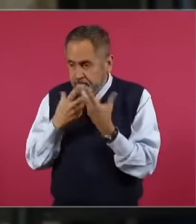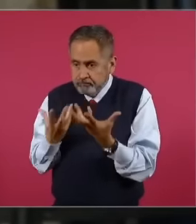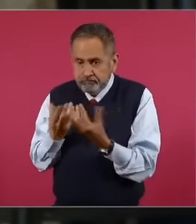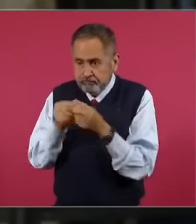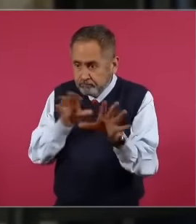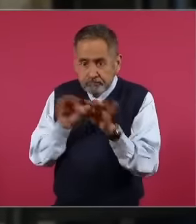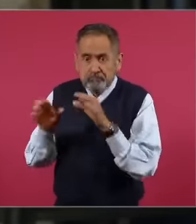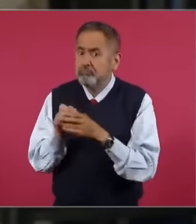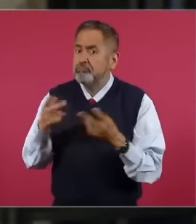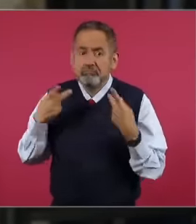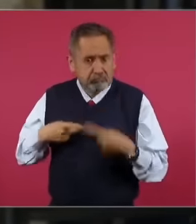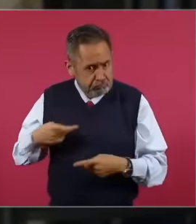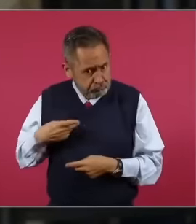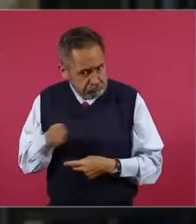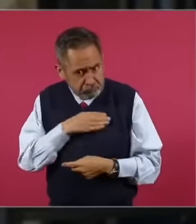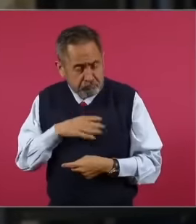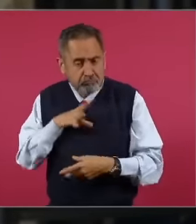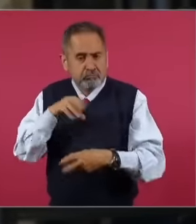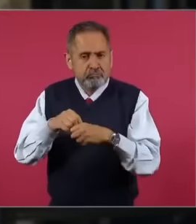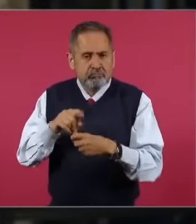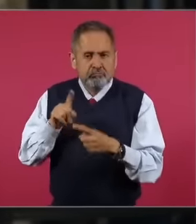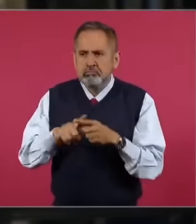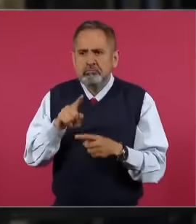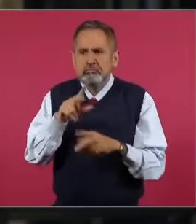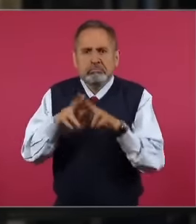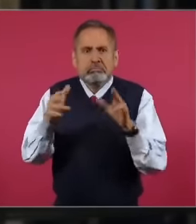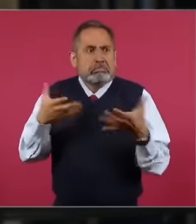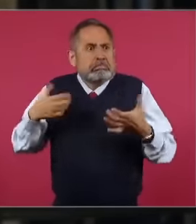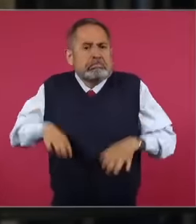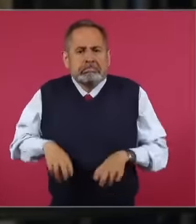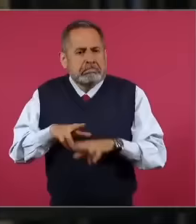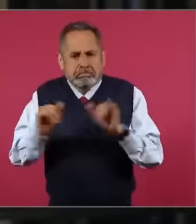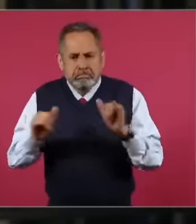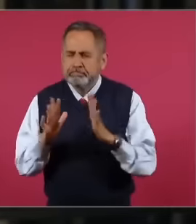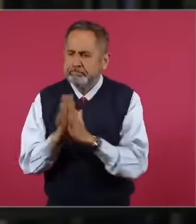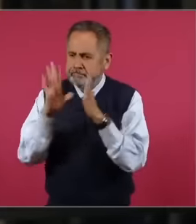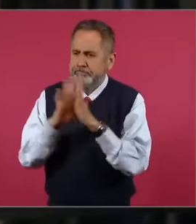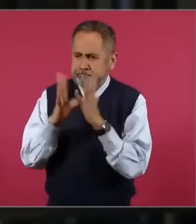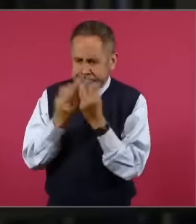very good faith and without any economic desire participated in the development of a